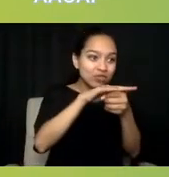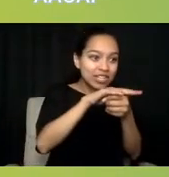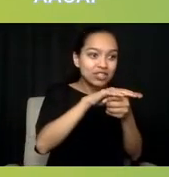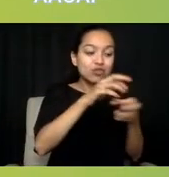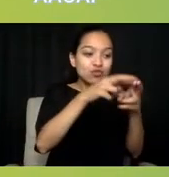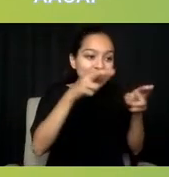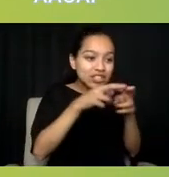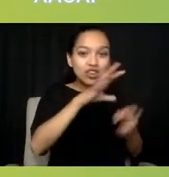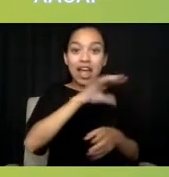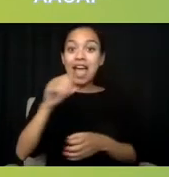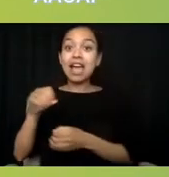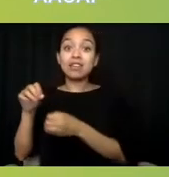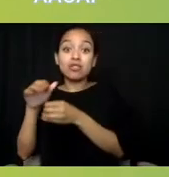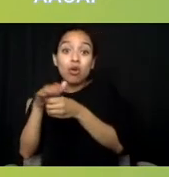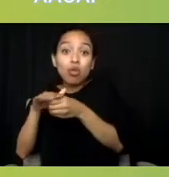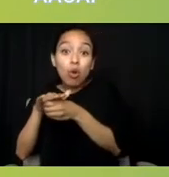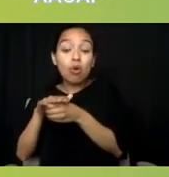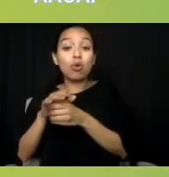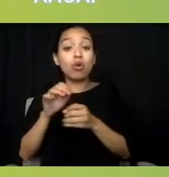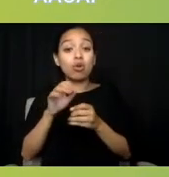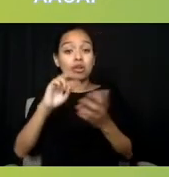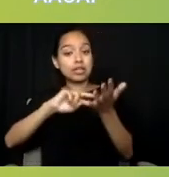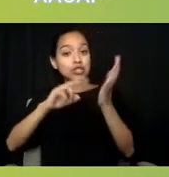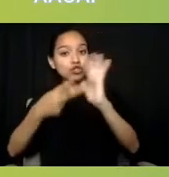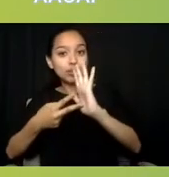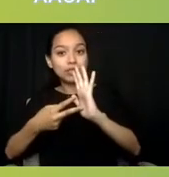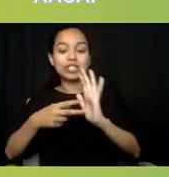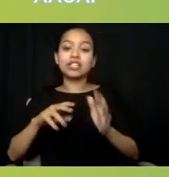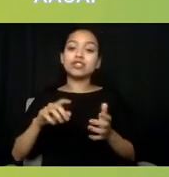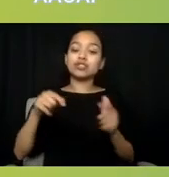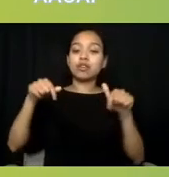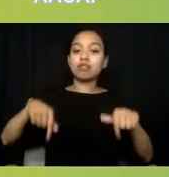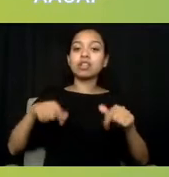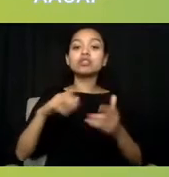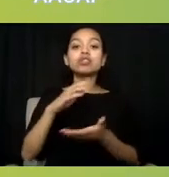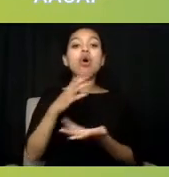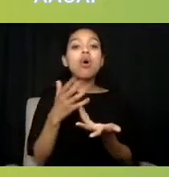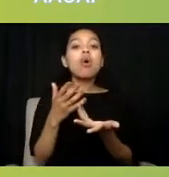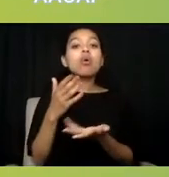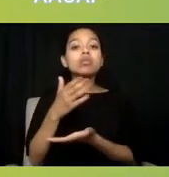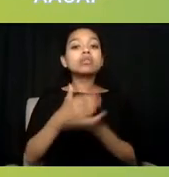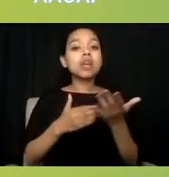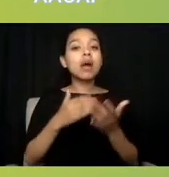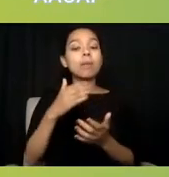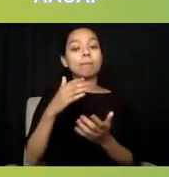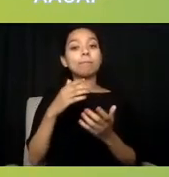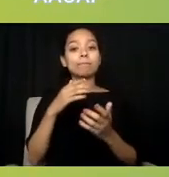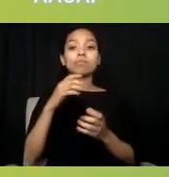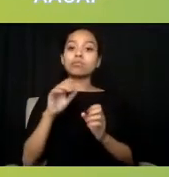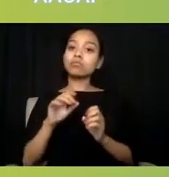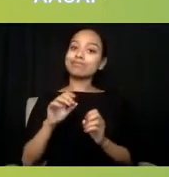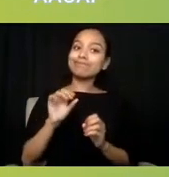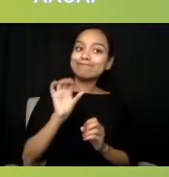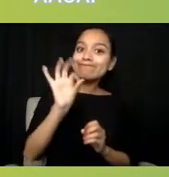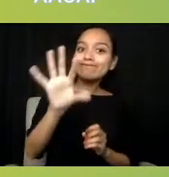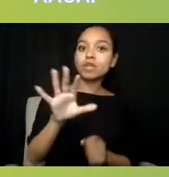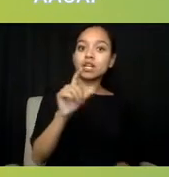So one was making geolocation an opt-in and consent function for the caller. So if a caller calls, they can decide